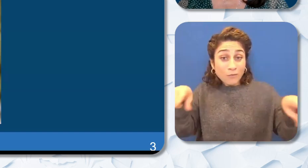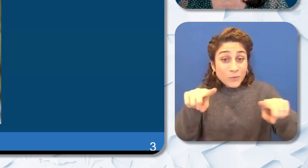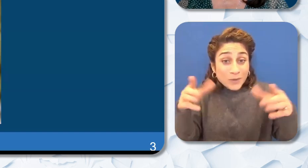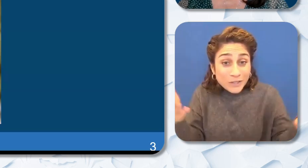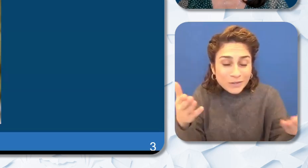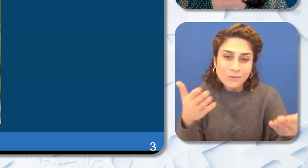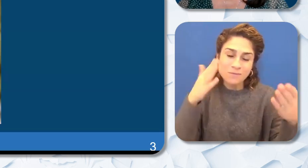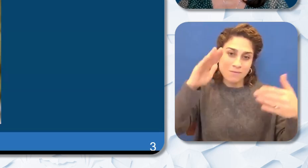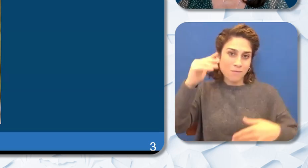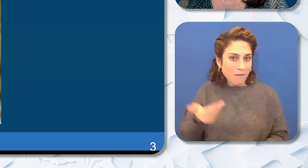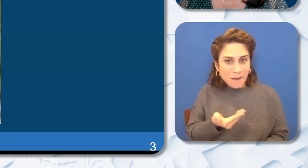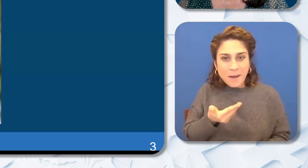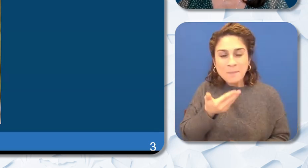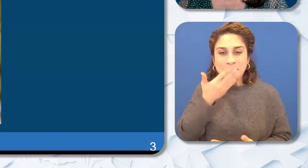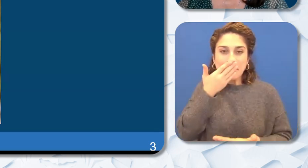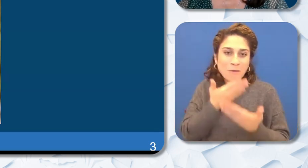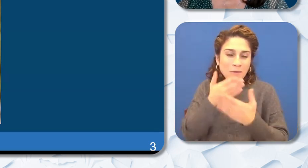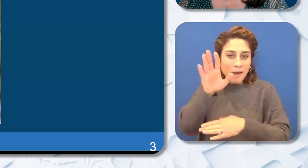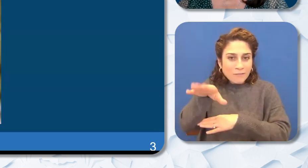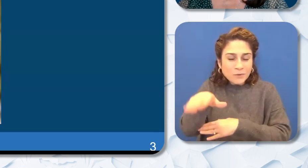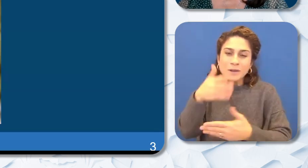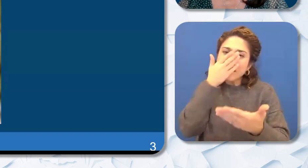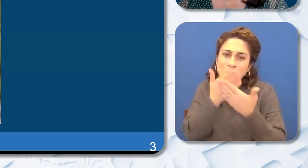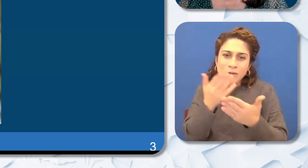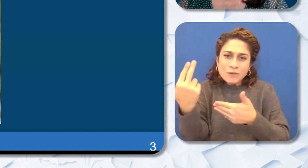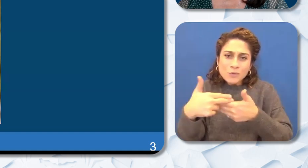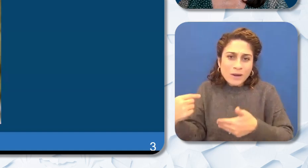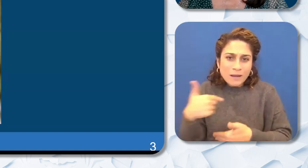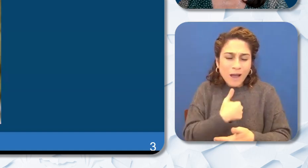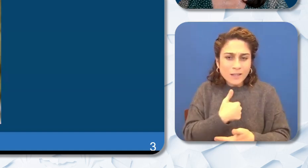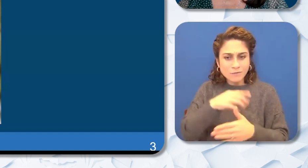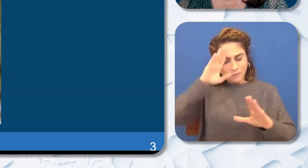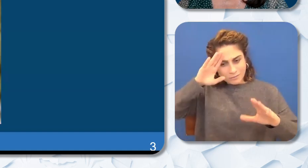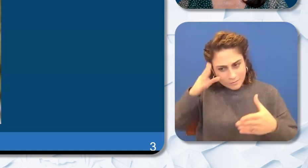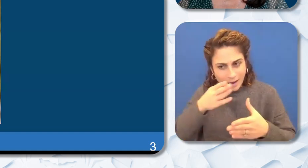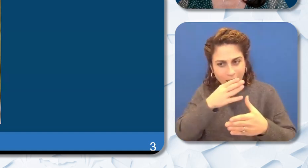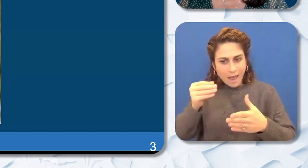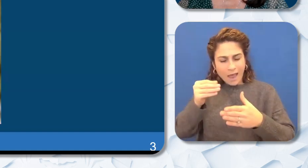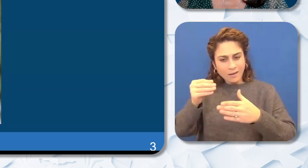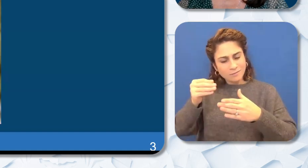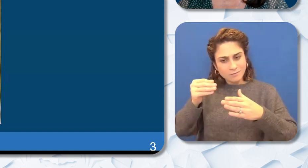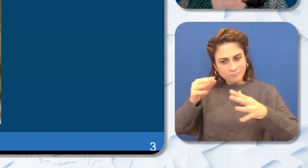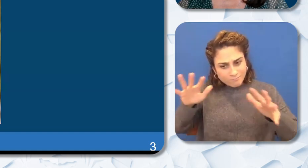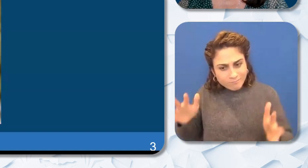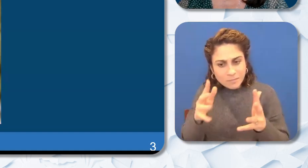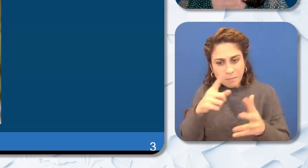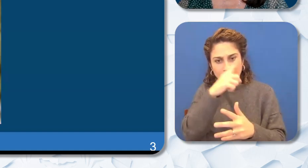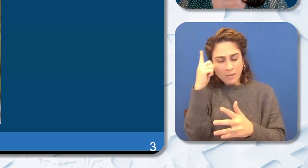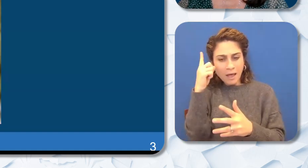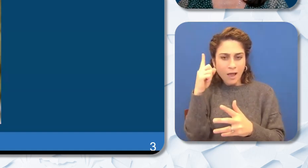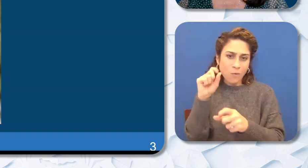us for the Centering and Cultivating the Black Workforce to strengthen P-3 Alignment webinar.